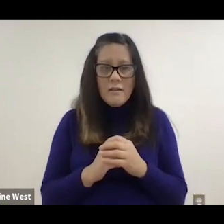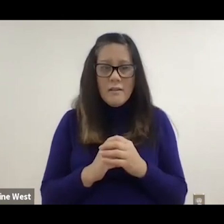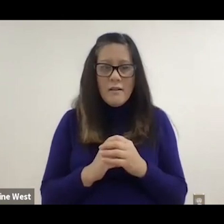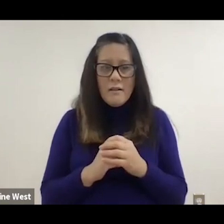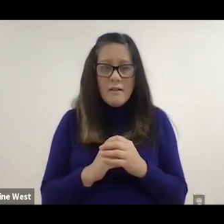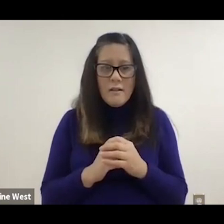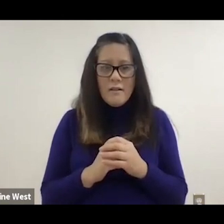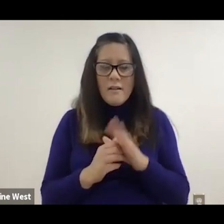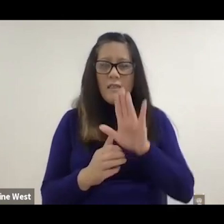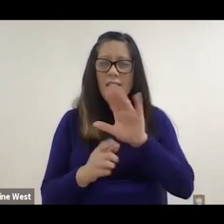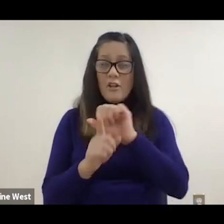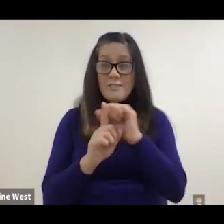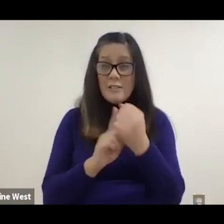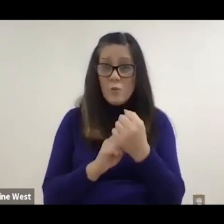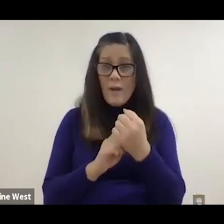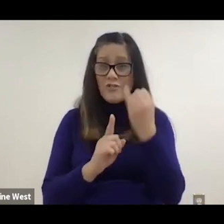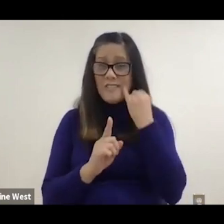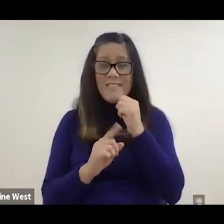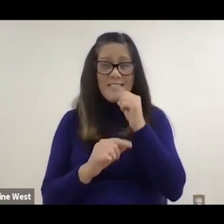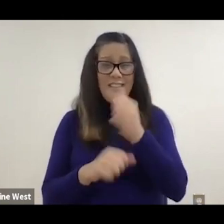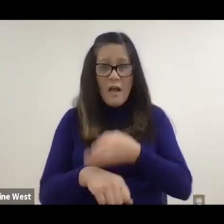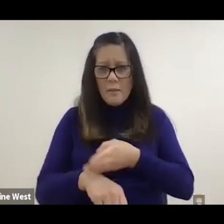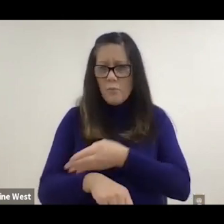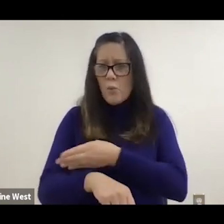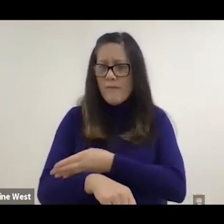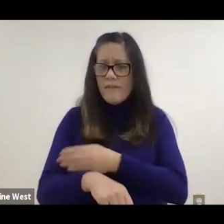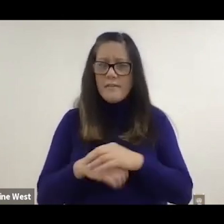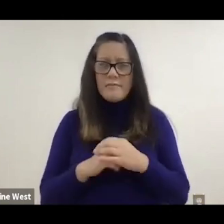but their condition not not improving.